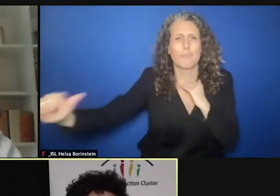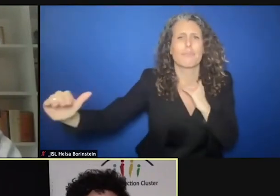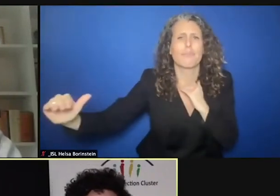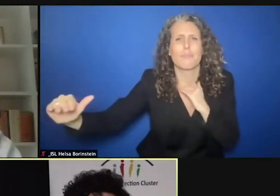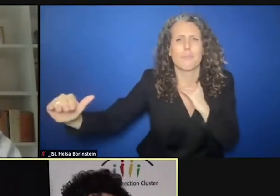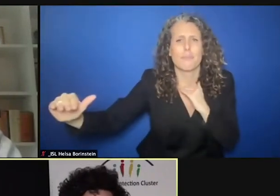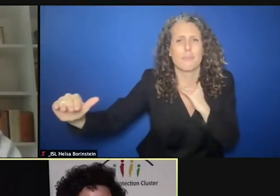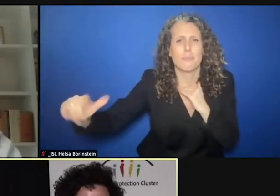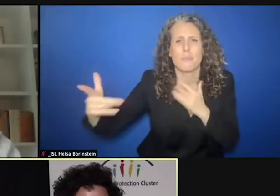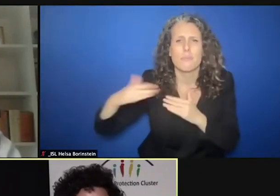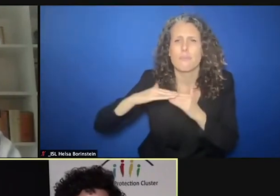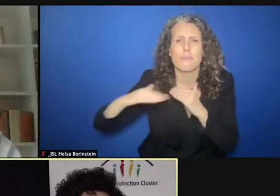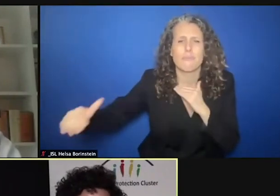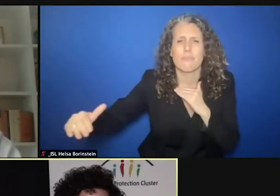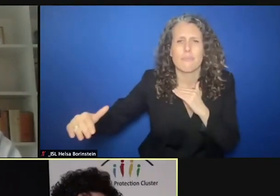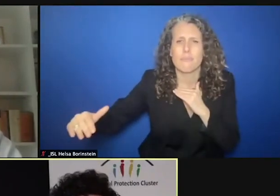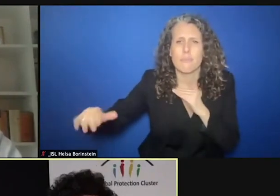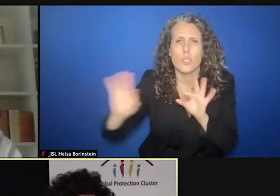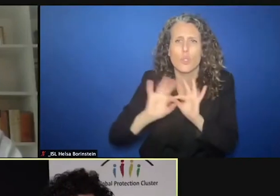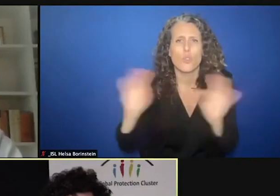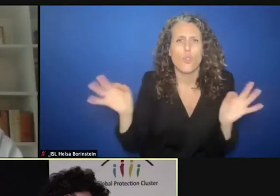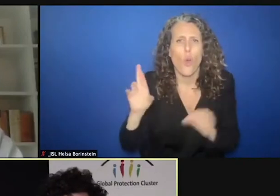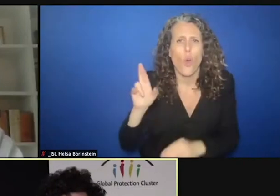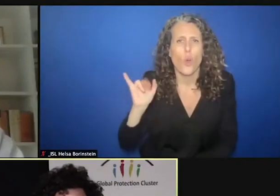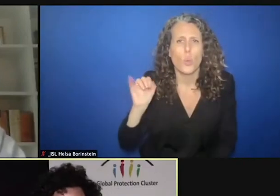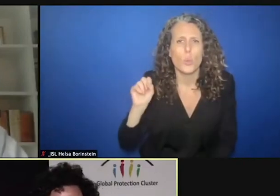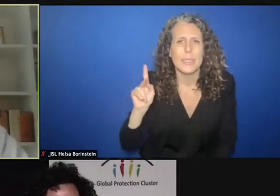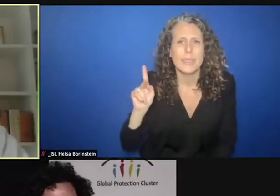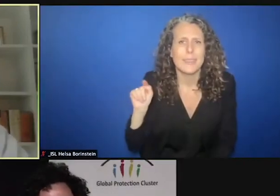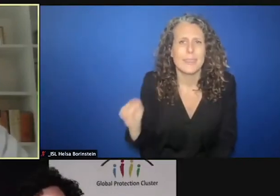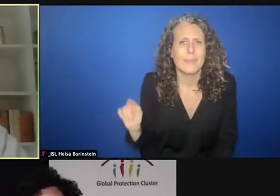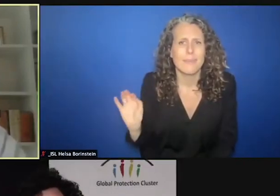thing you can do as a humanitarian actor. >> CHRIS GUNNESS: I want to ask you something